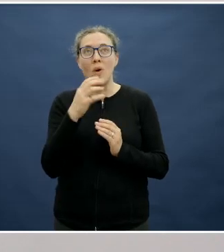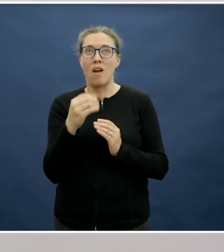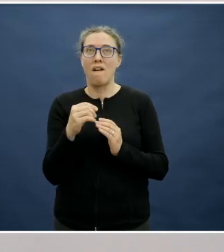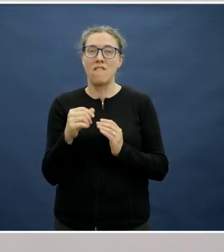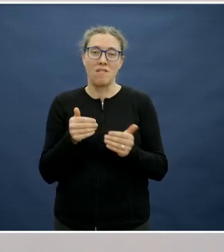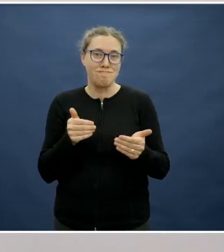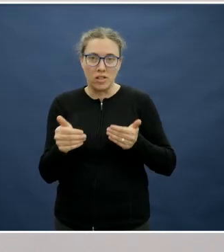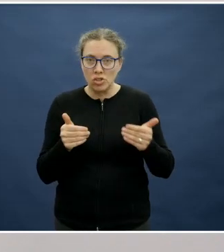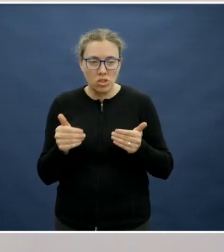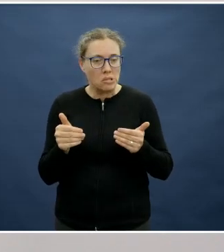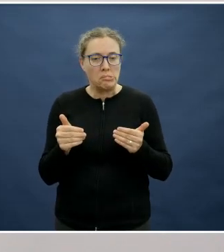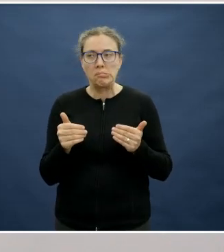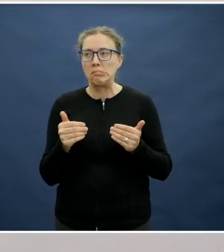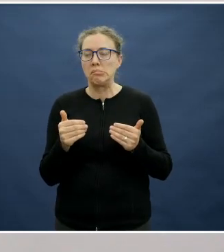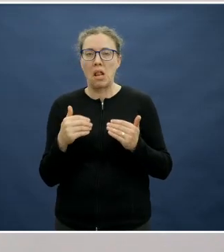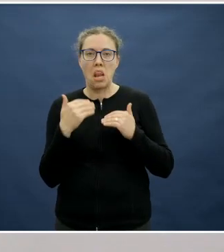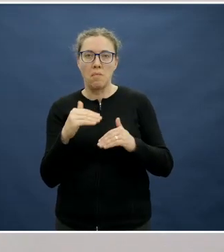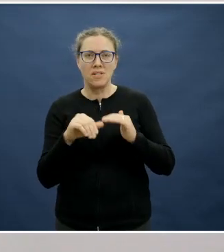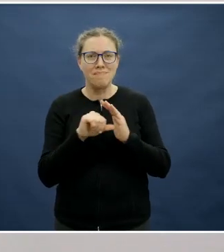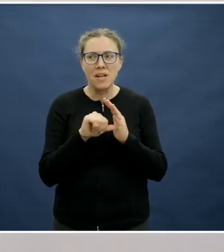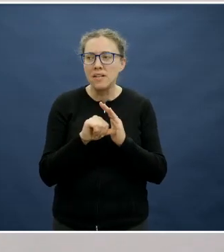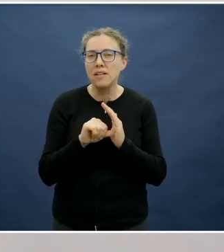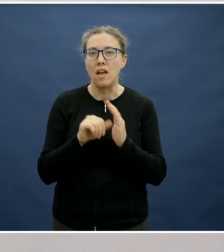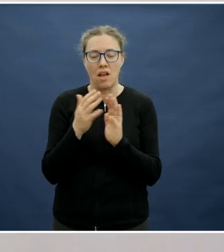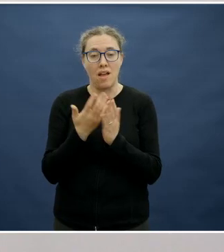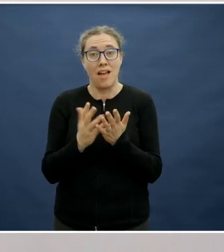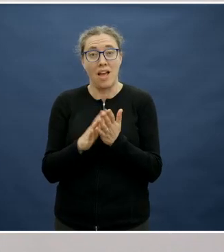And when it comes down to the dollar, that can have a big influence on the weekly shop,